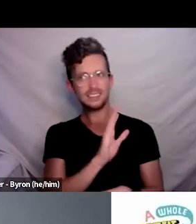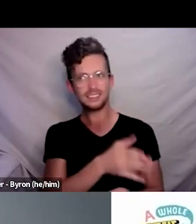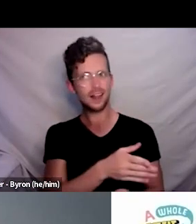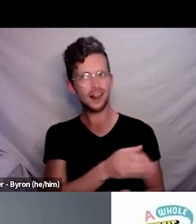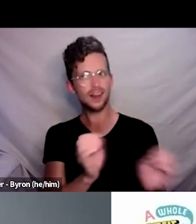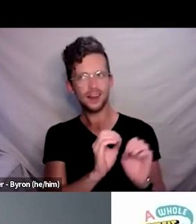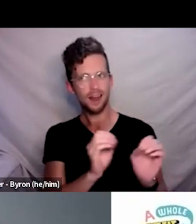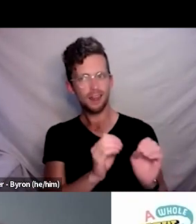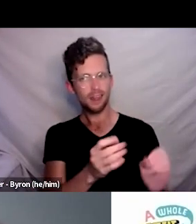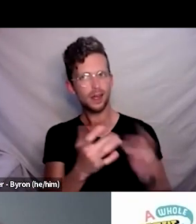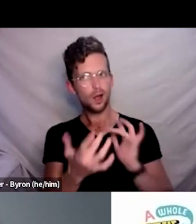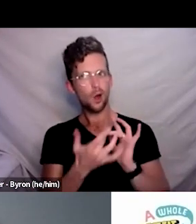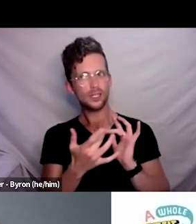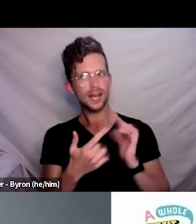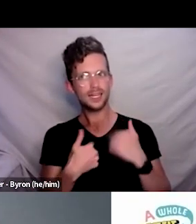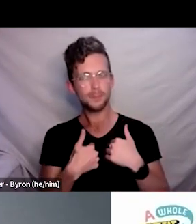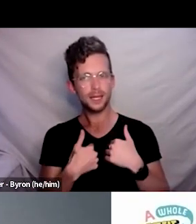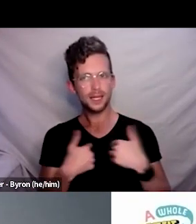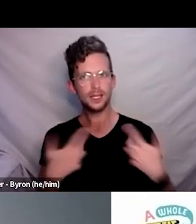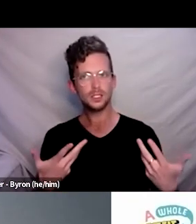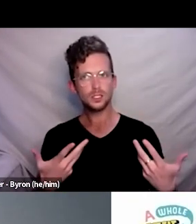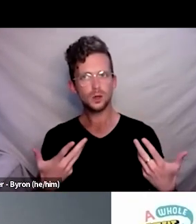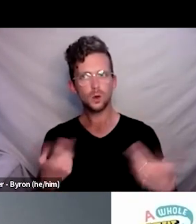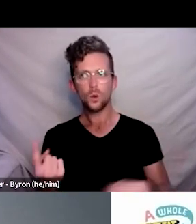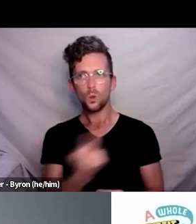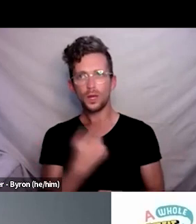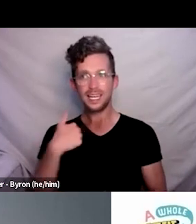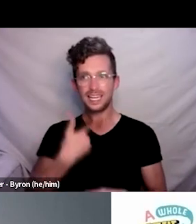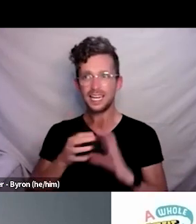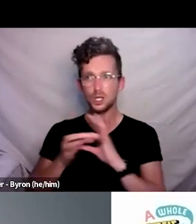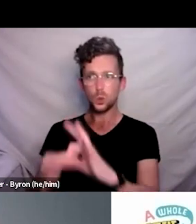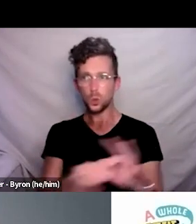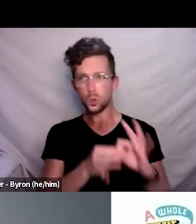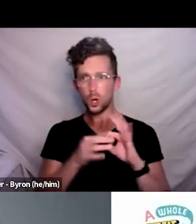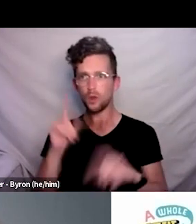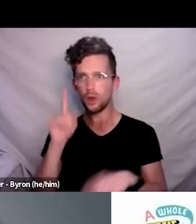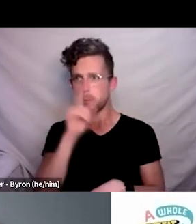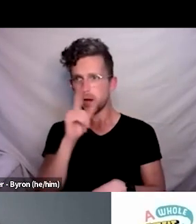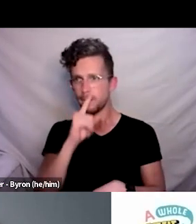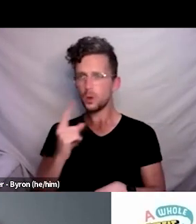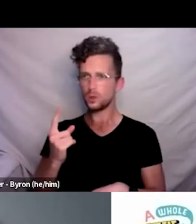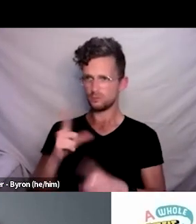from the people that actually live with the disabilities in Taitokerau, that actually need to talk to the disabled in Taitokerau